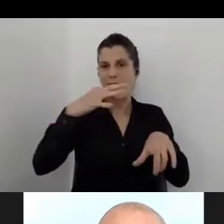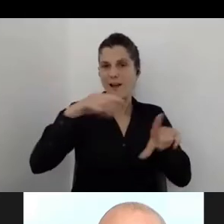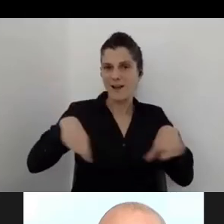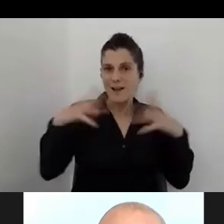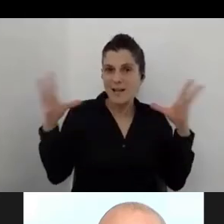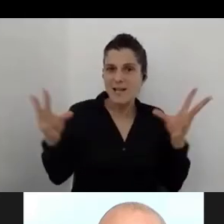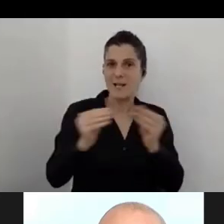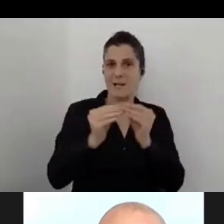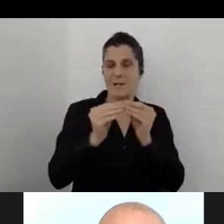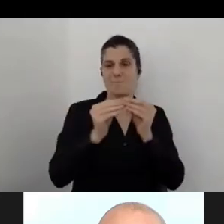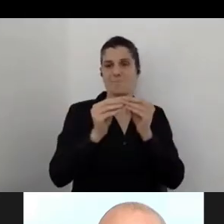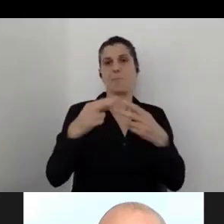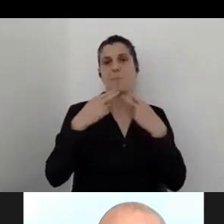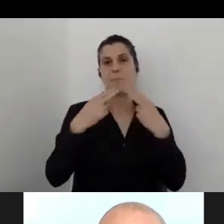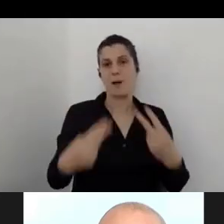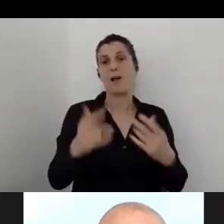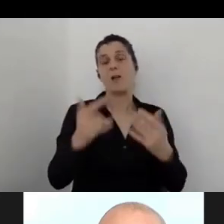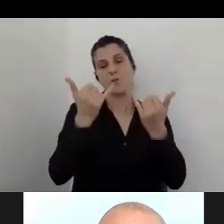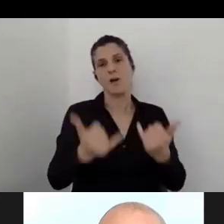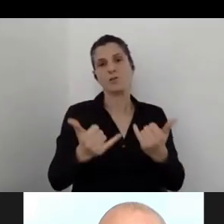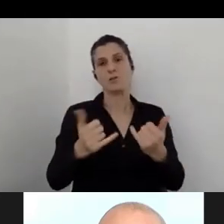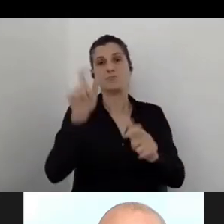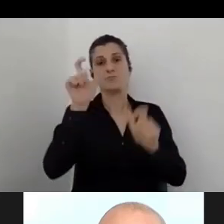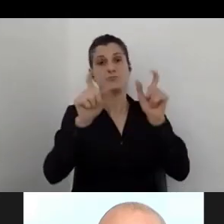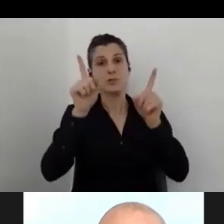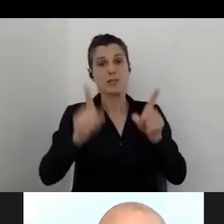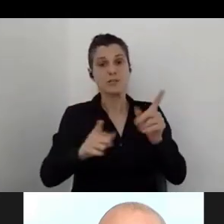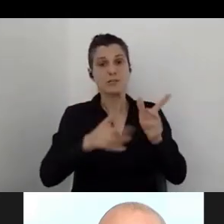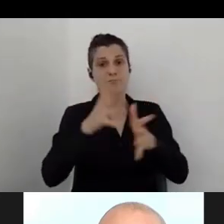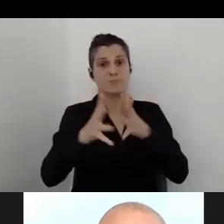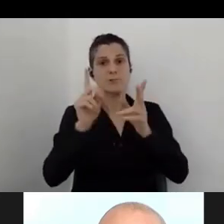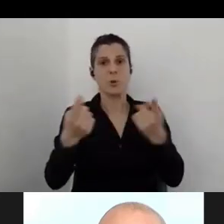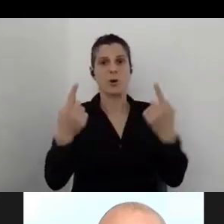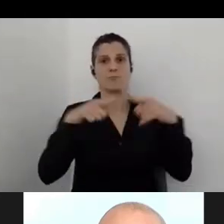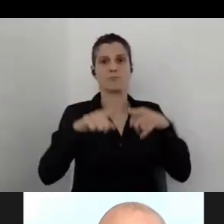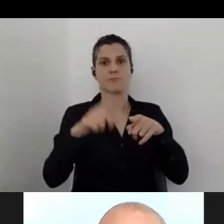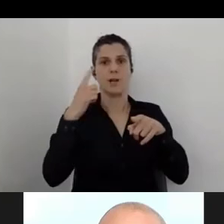and now whoever needs it can watch side by side. I'm sorry about that.